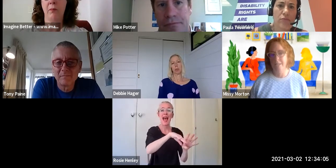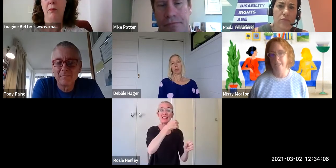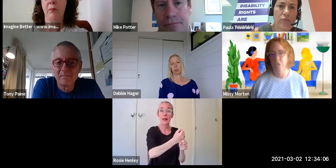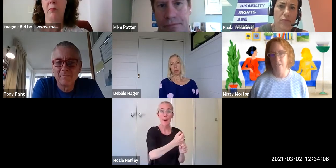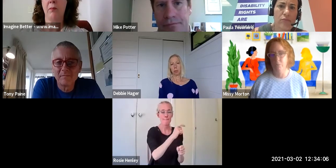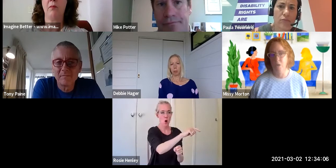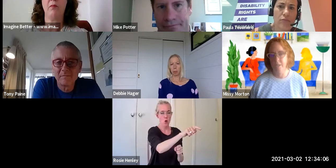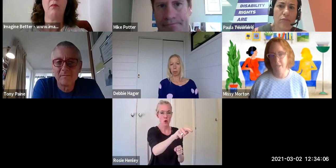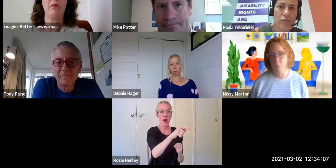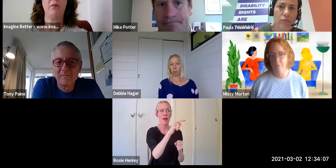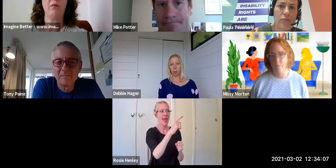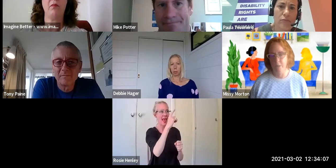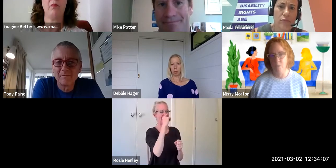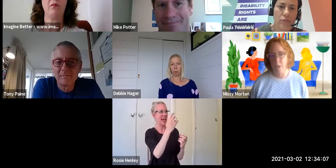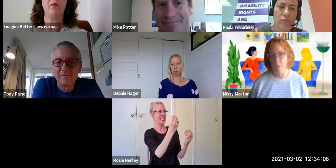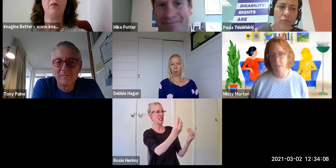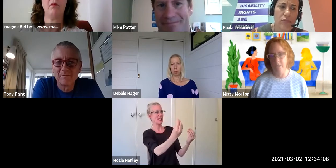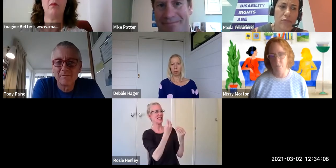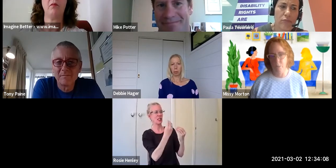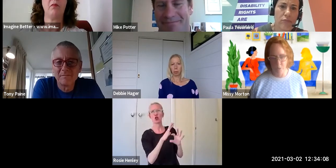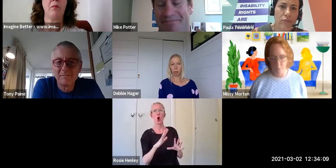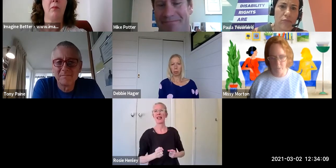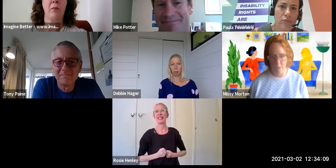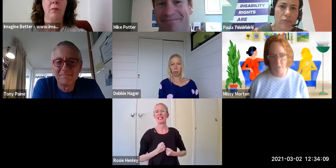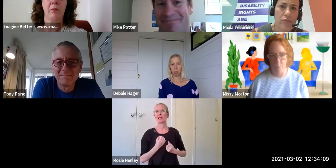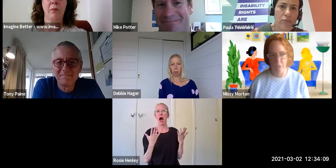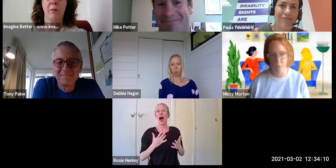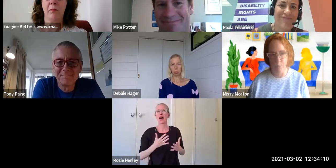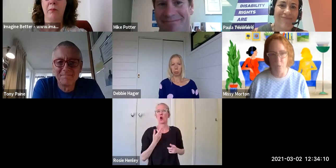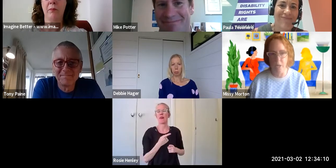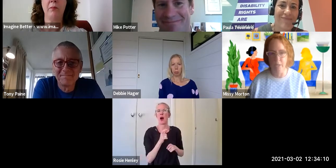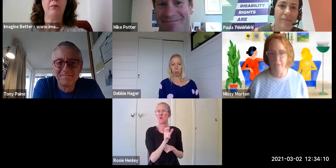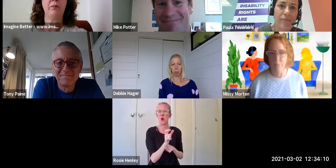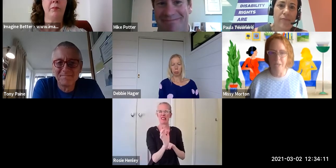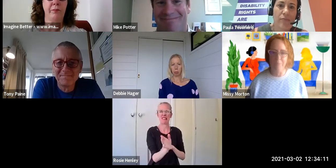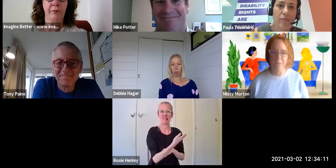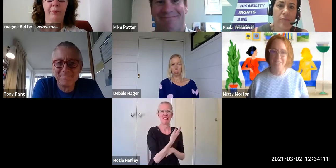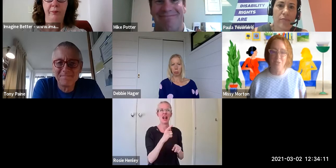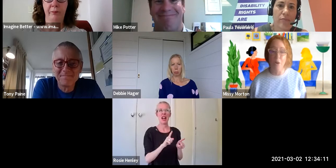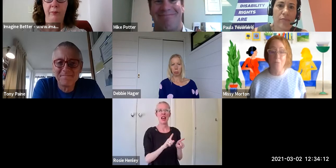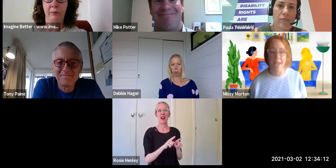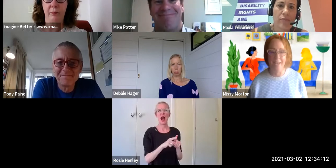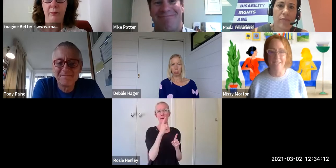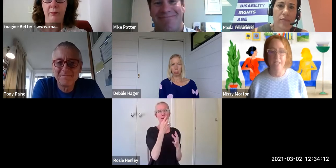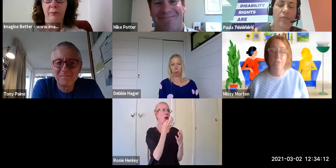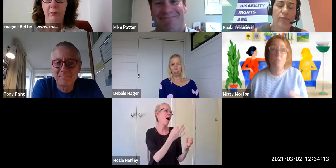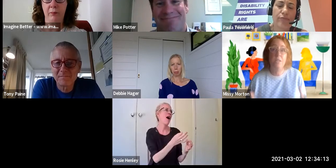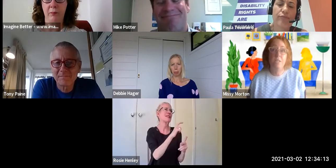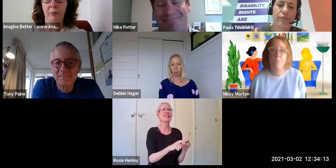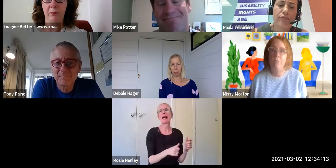teach us. I'm trying to stay away from inspired because I'm a bit worried about the inspiration porn kind of thing but it's not that ... I'm thinking about for